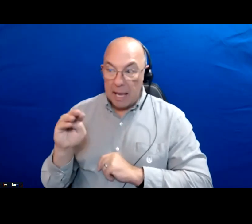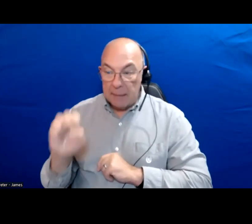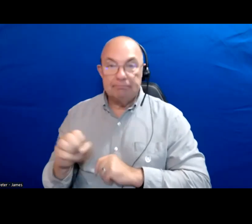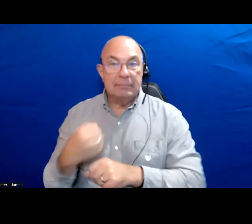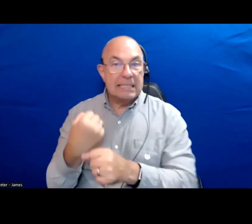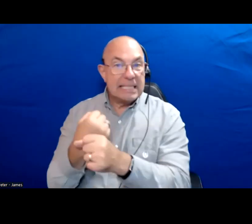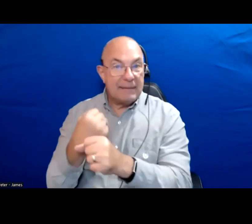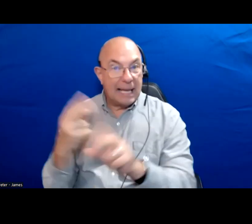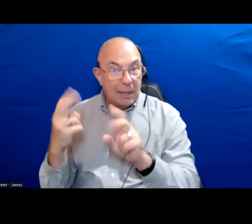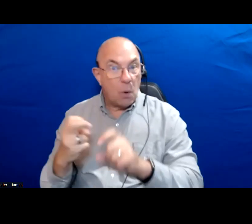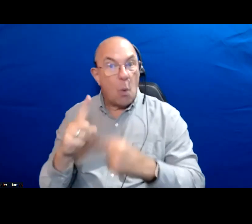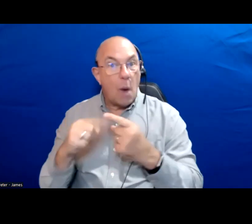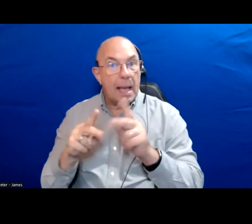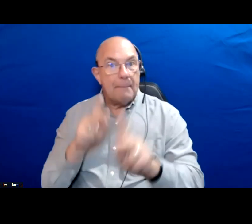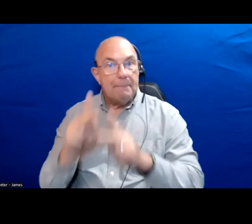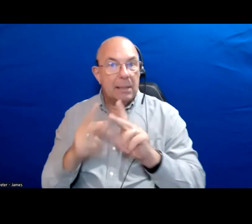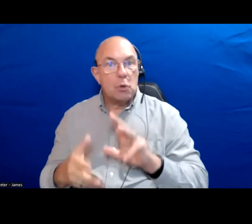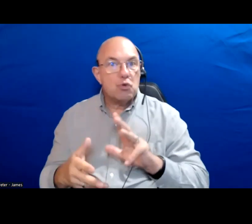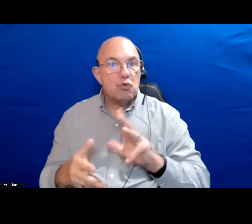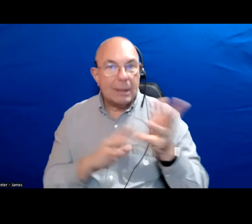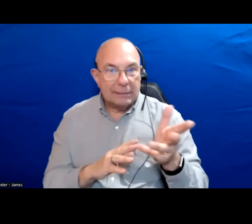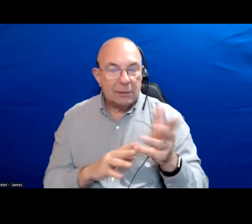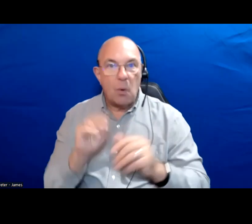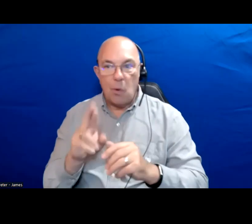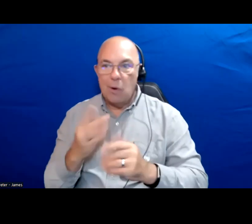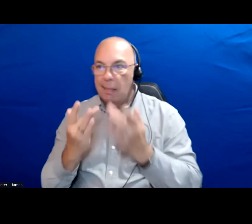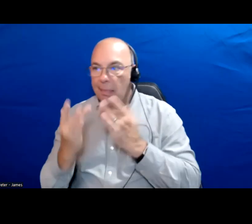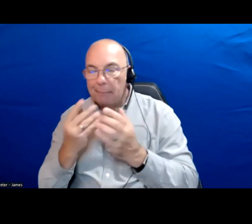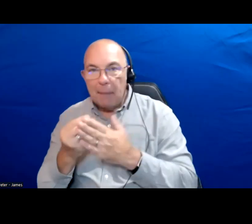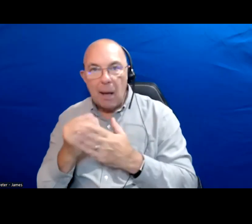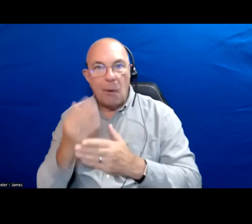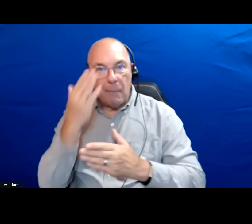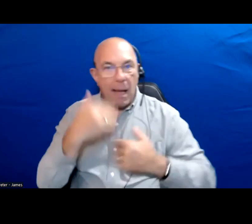an issue when people are in crisis whether it is economic crisis or mental health crisis.